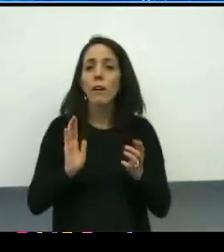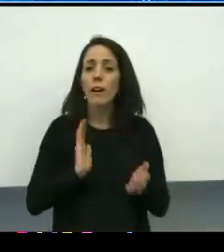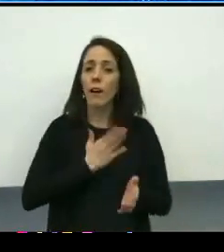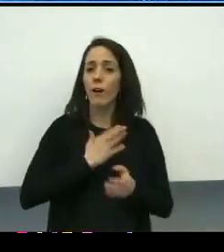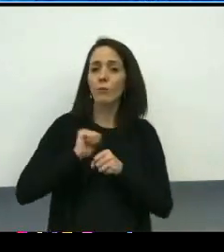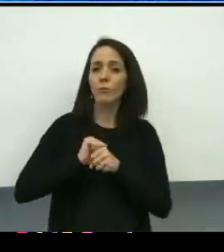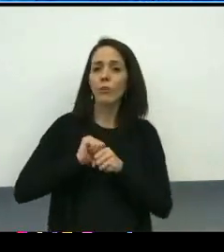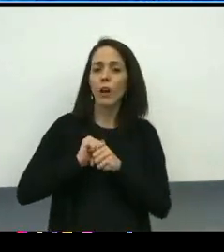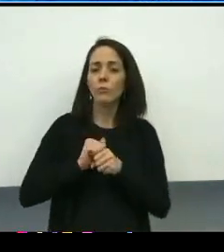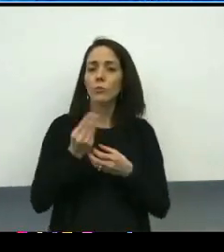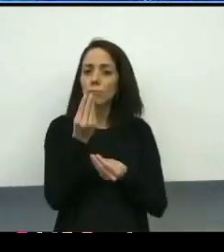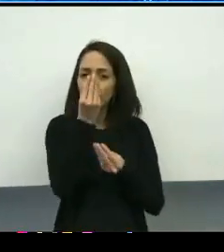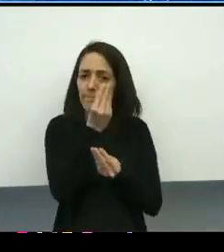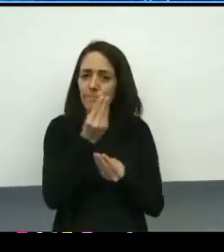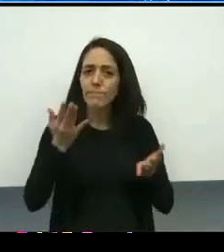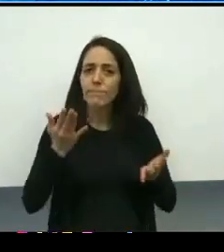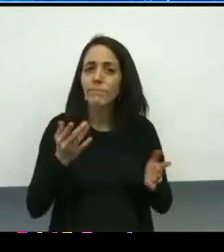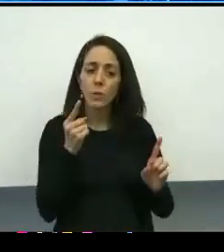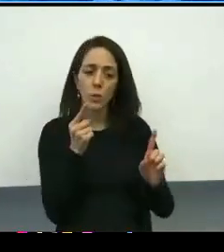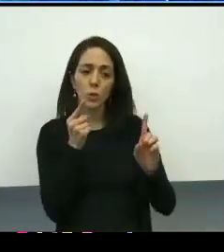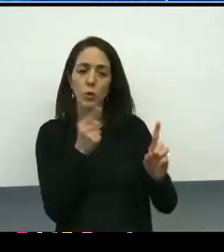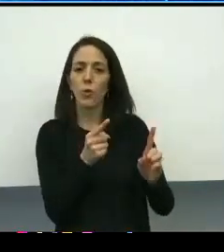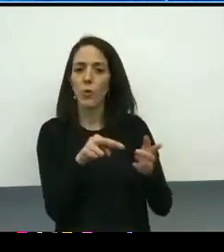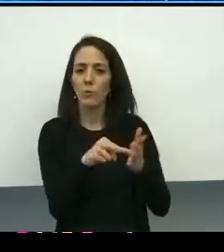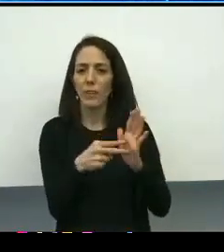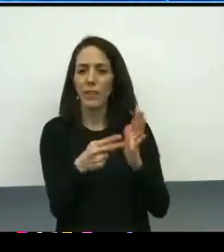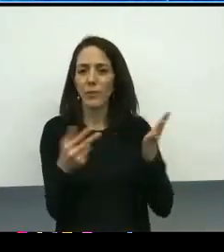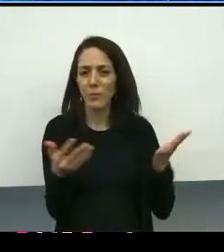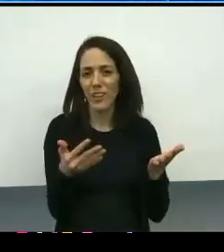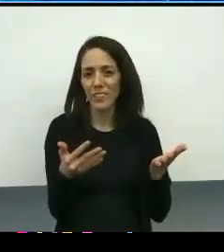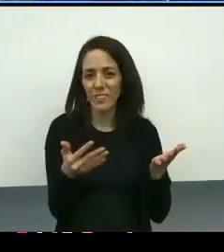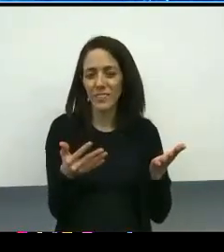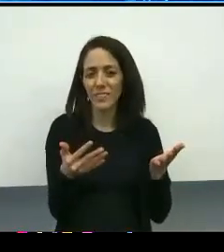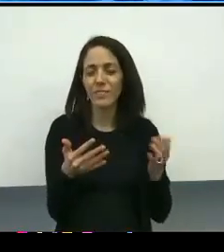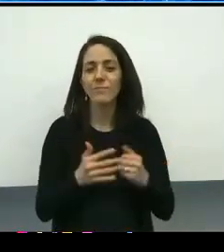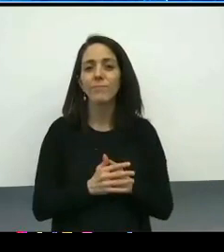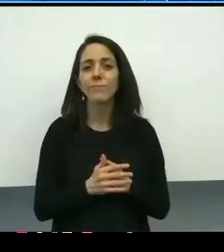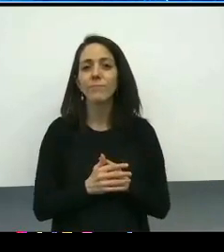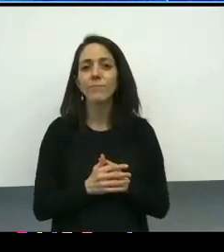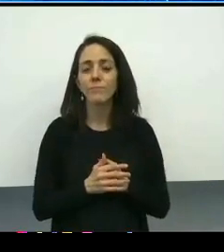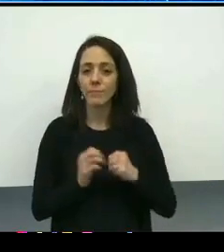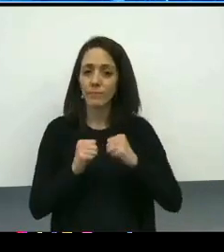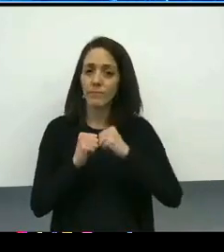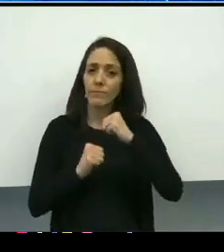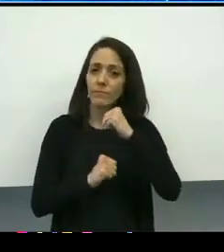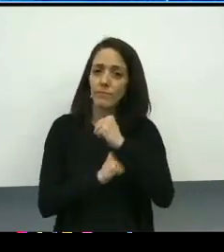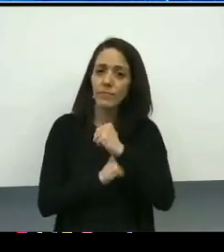not to mitigate it. Our foundational strategy and our orientation to our members